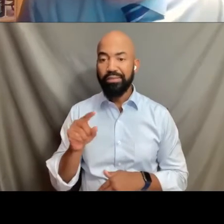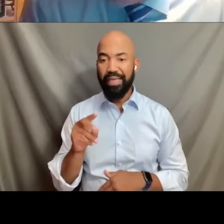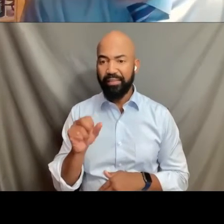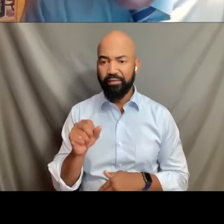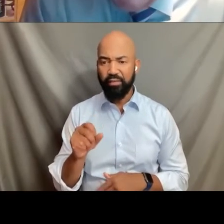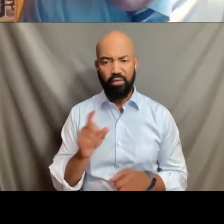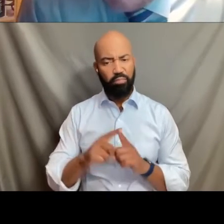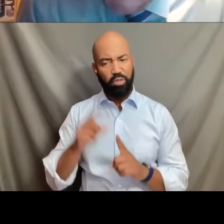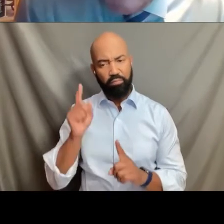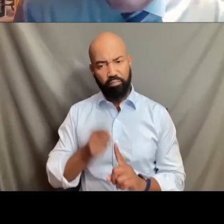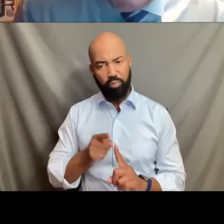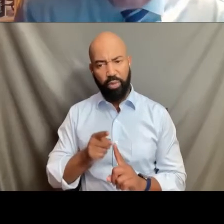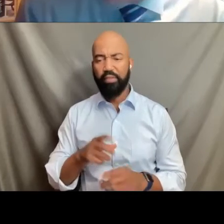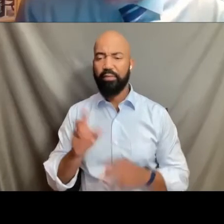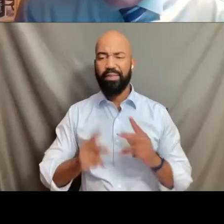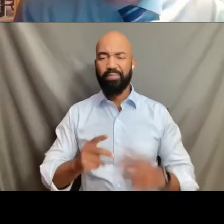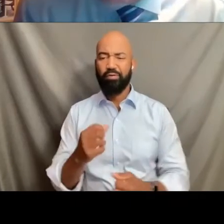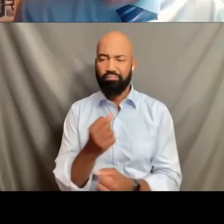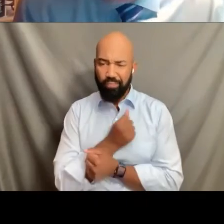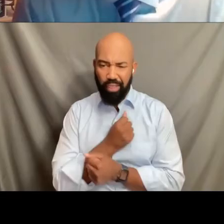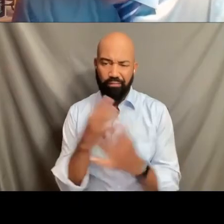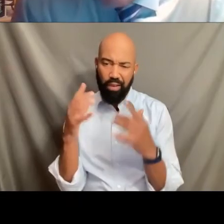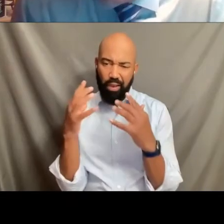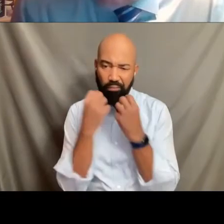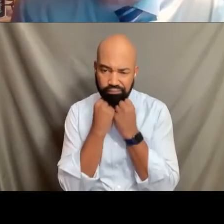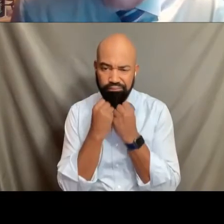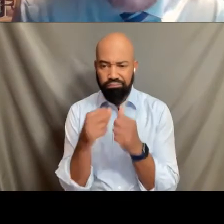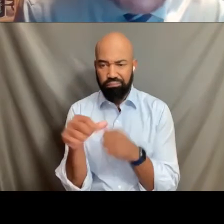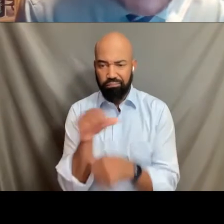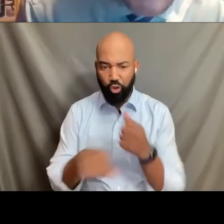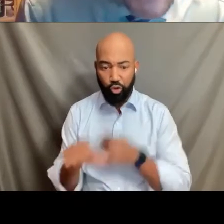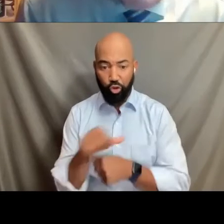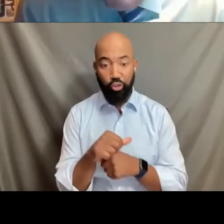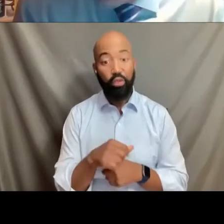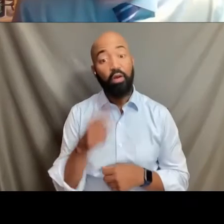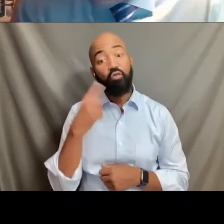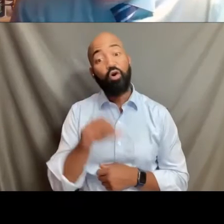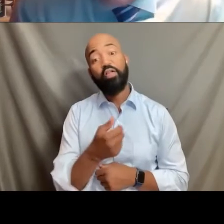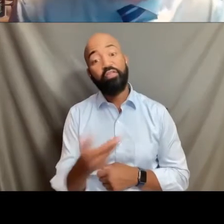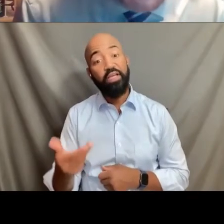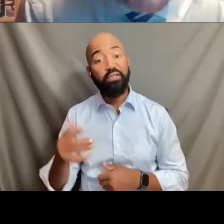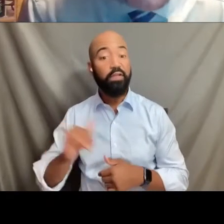and who wanna engage in commercial activities of other kinds, employment and commerce and healthcare